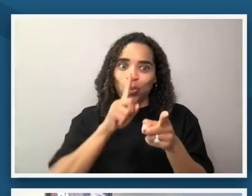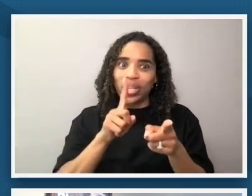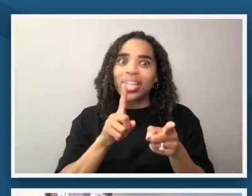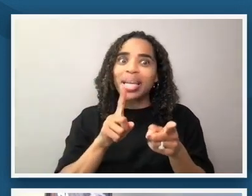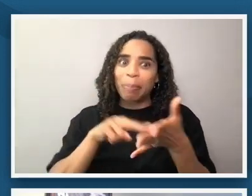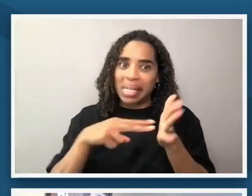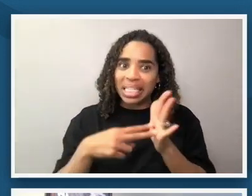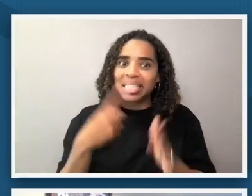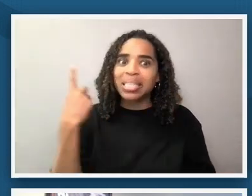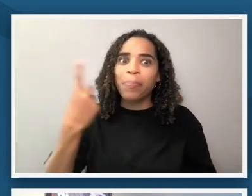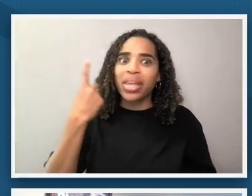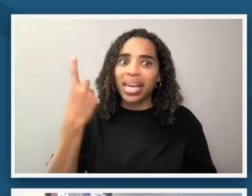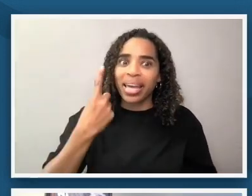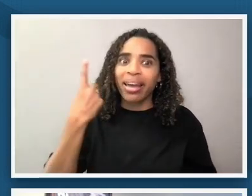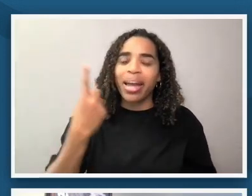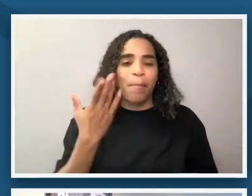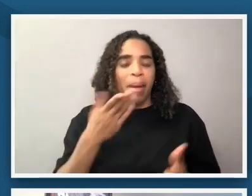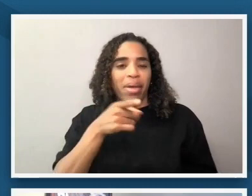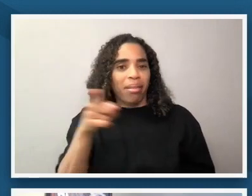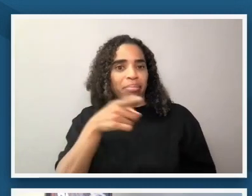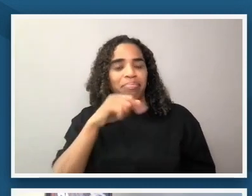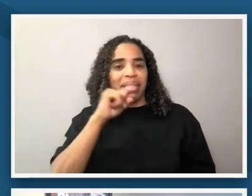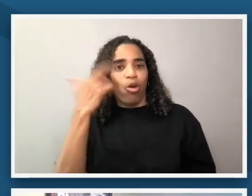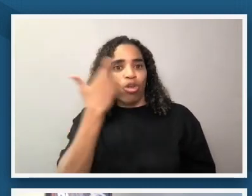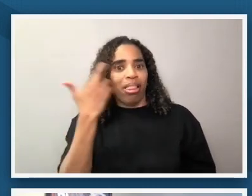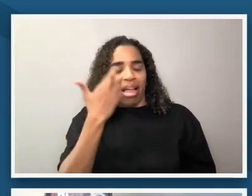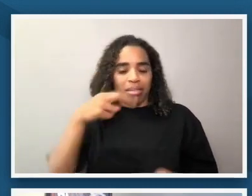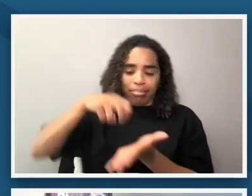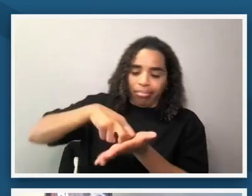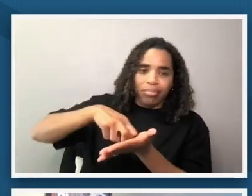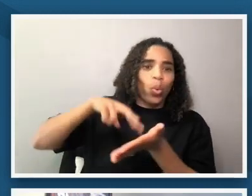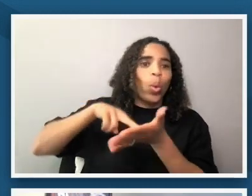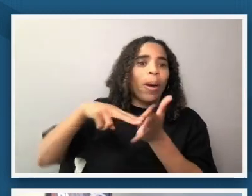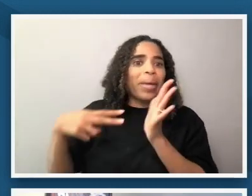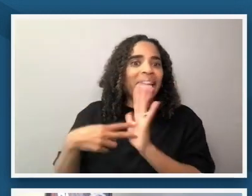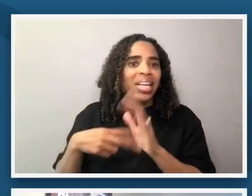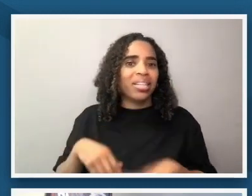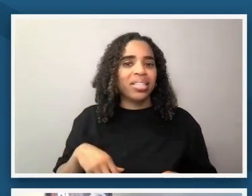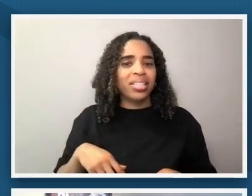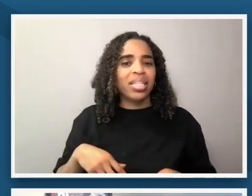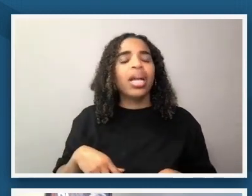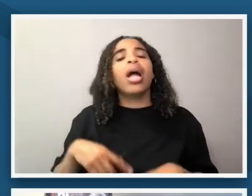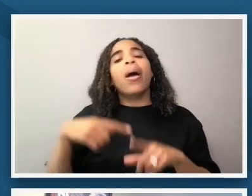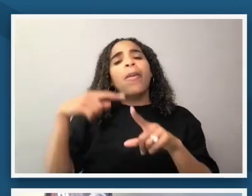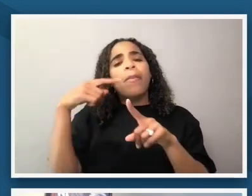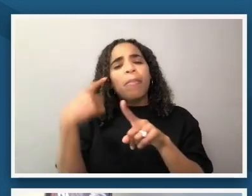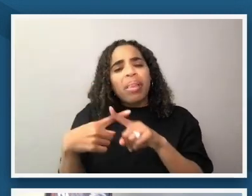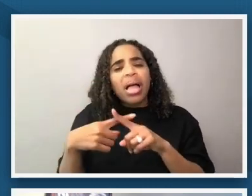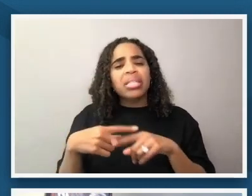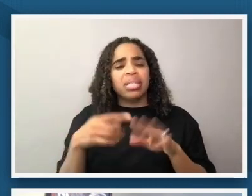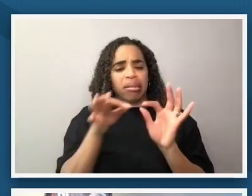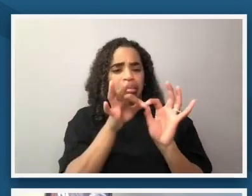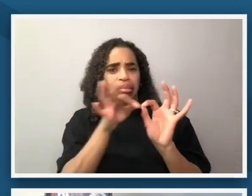and that the text enhances the